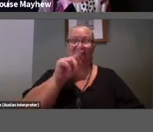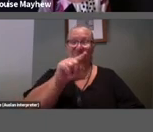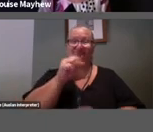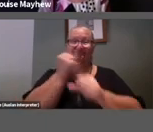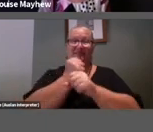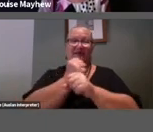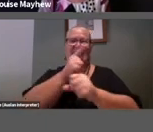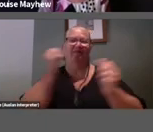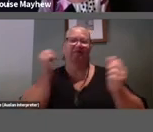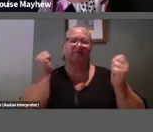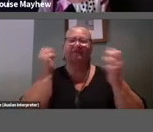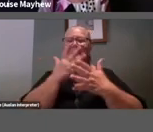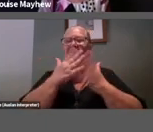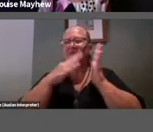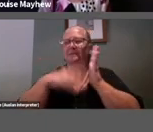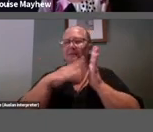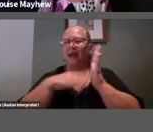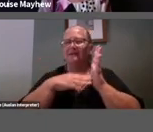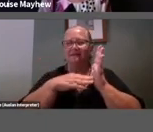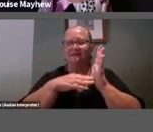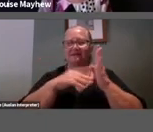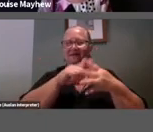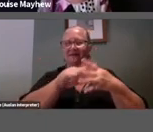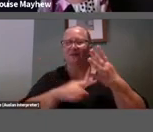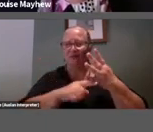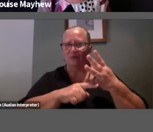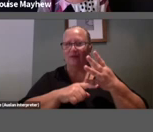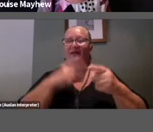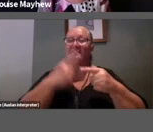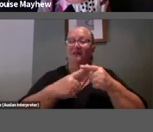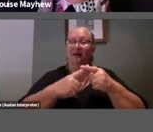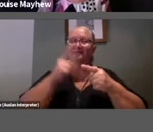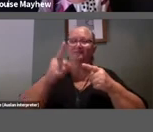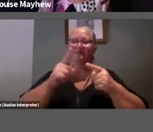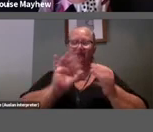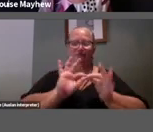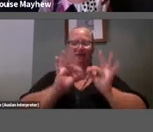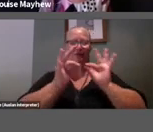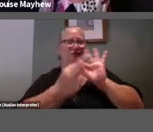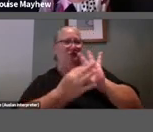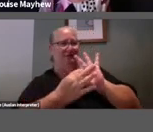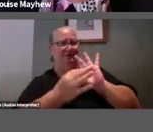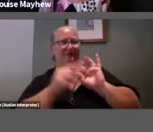paintings from art history, but also reinterpreted them to feature gerbils.